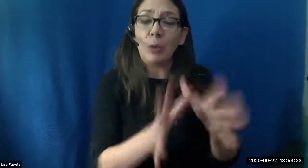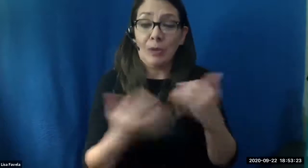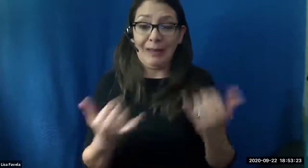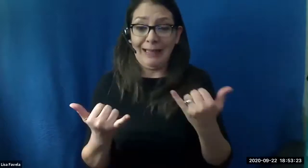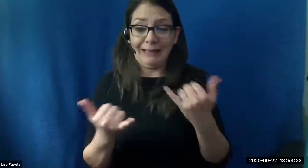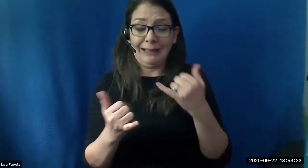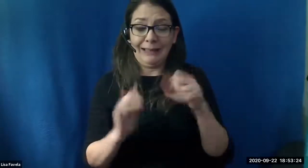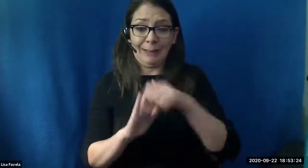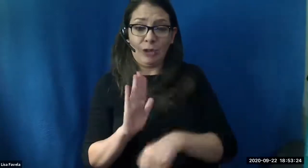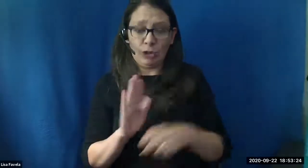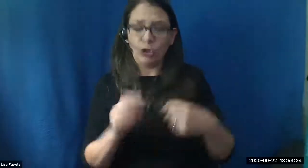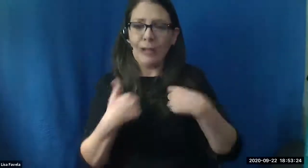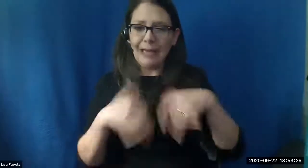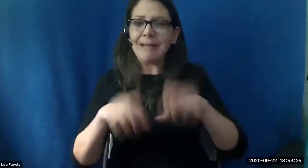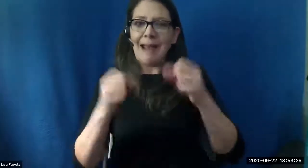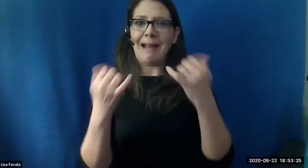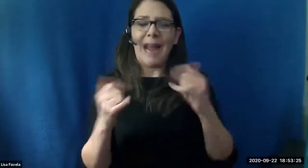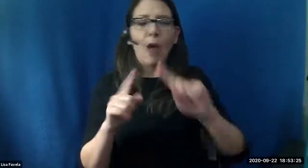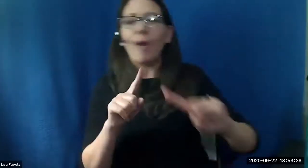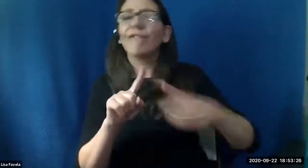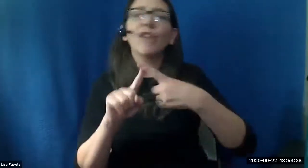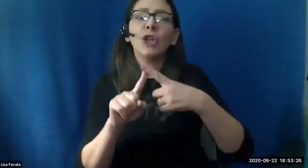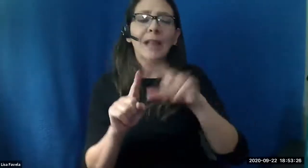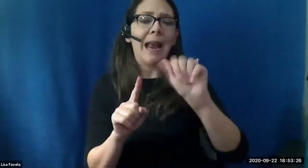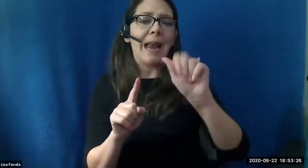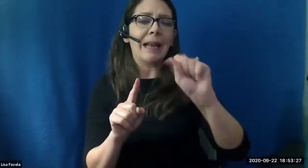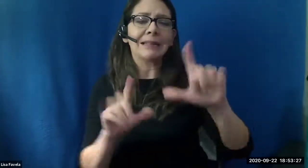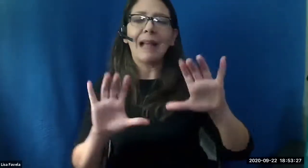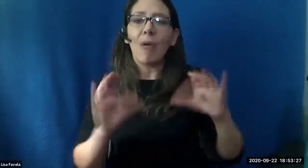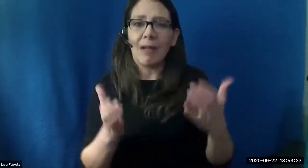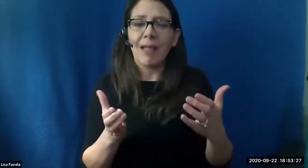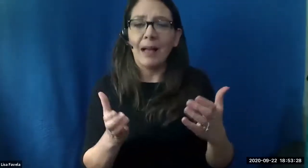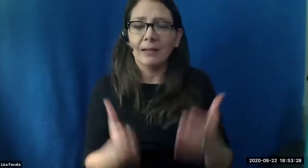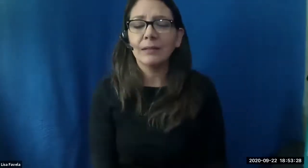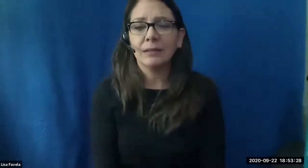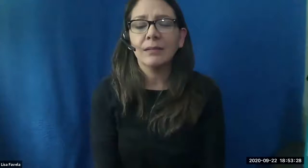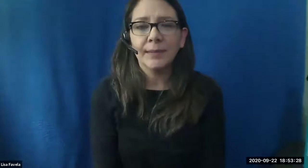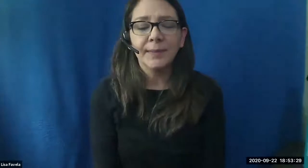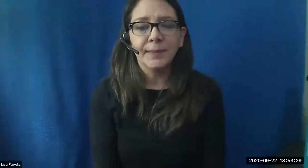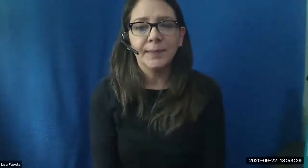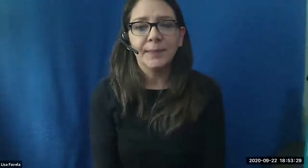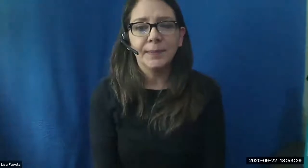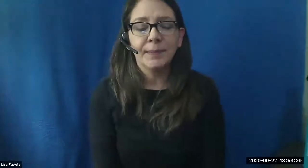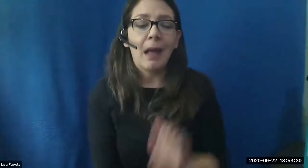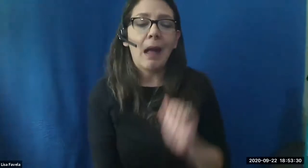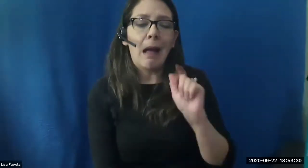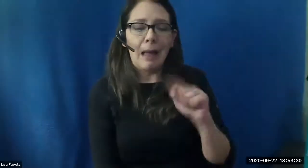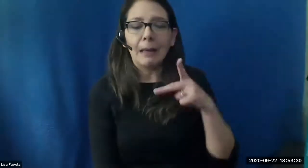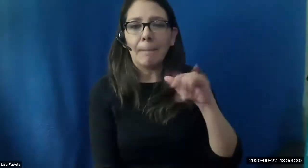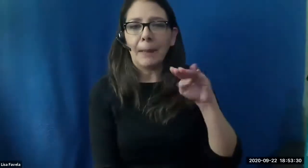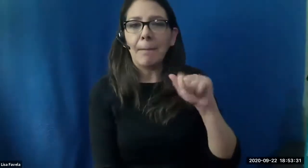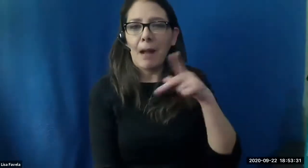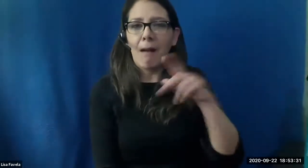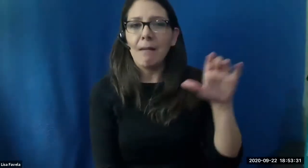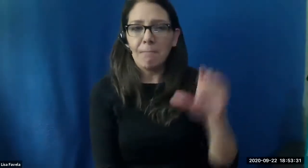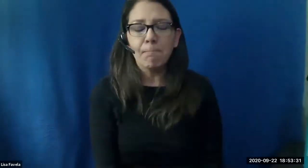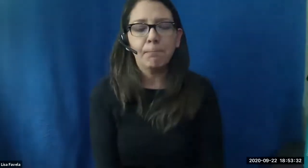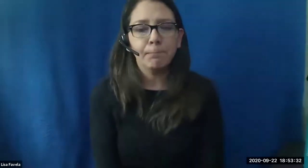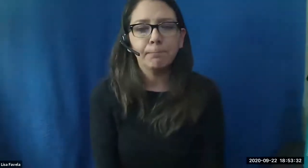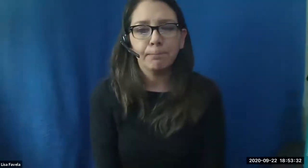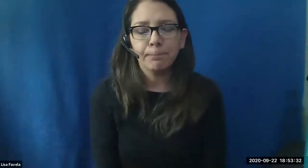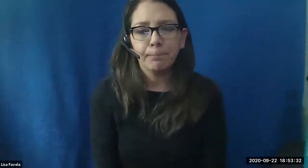that pima